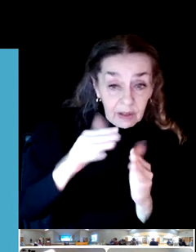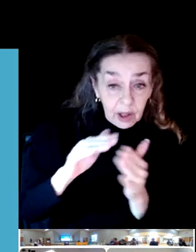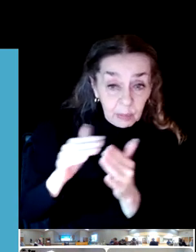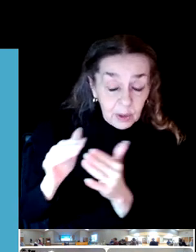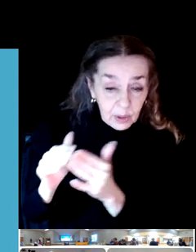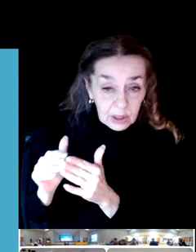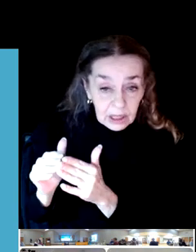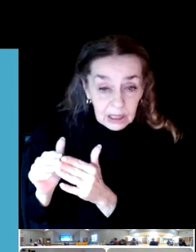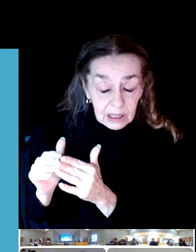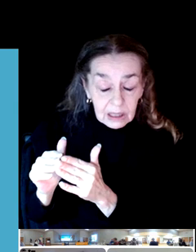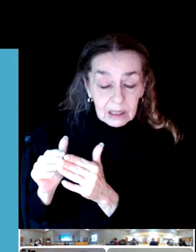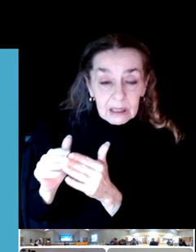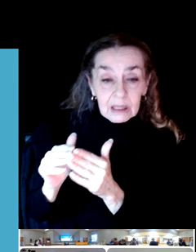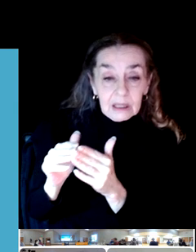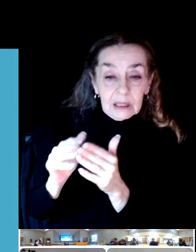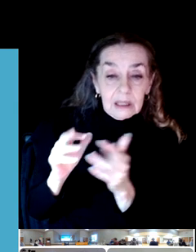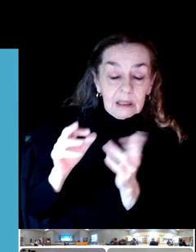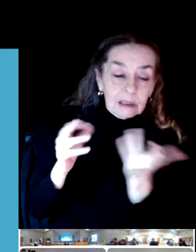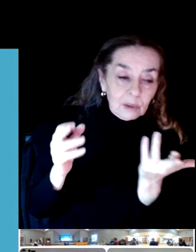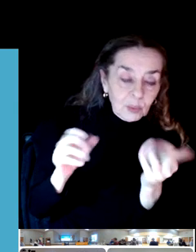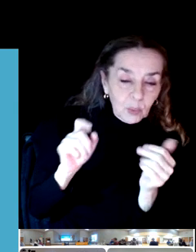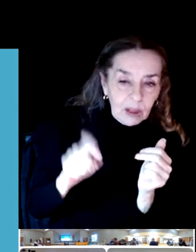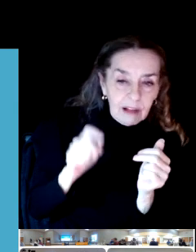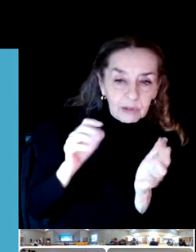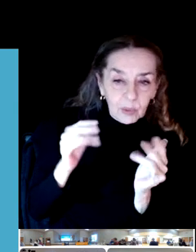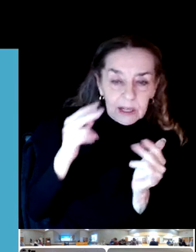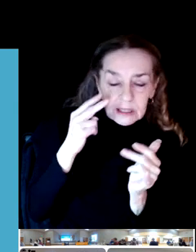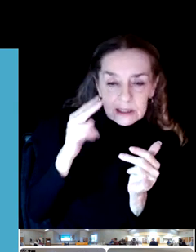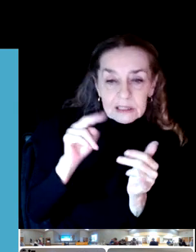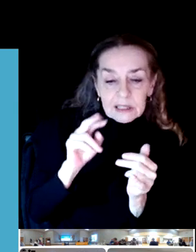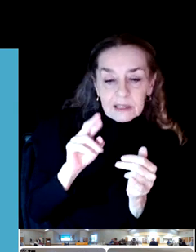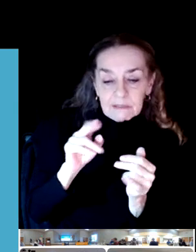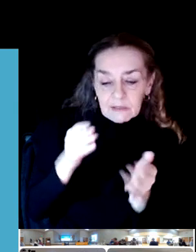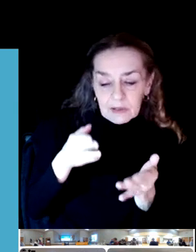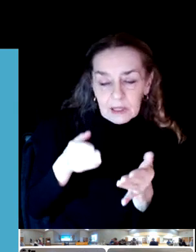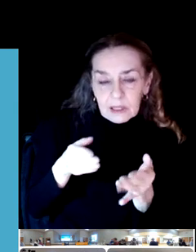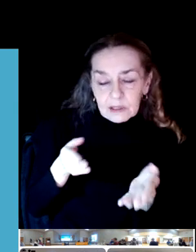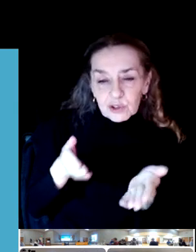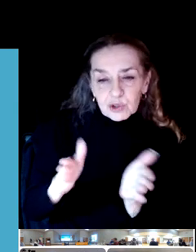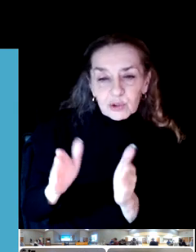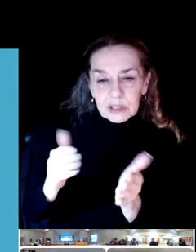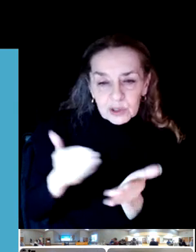of way would allow for us to extend multi-use paths or other trail connections without having